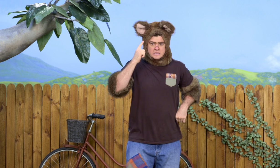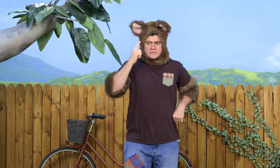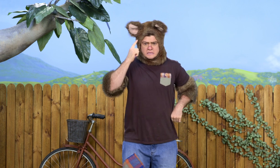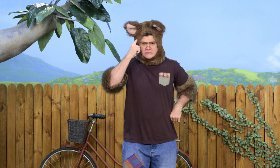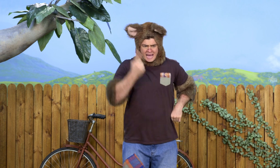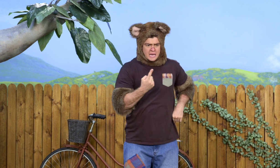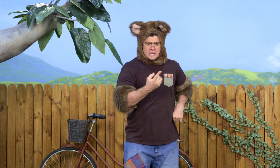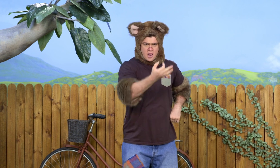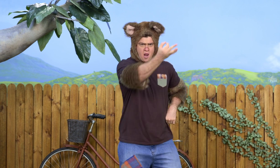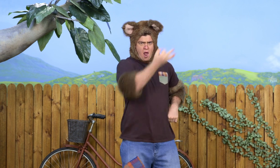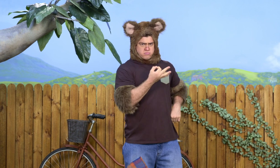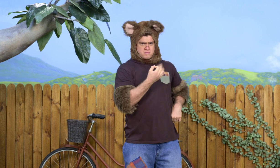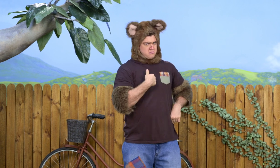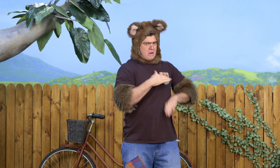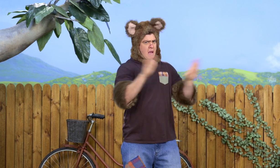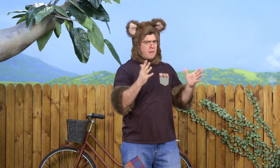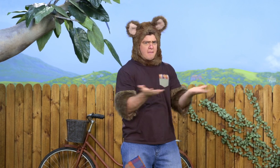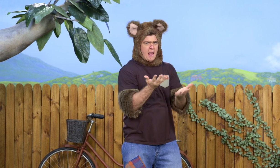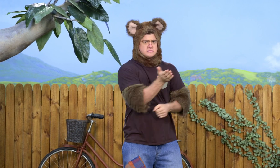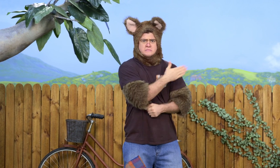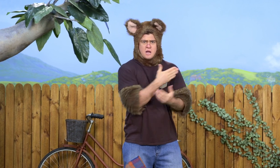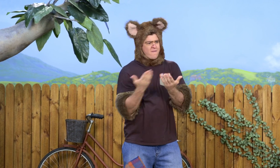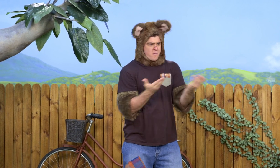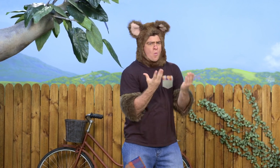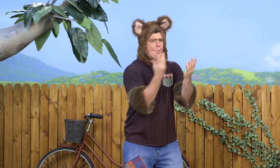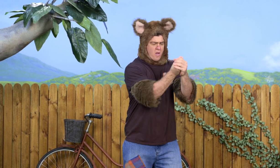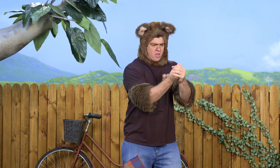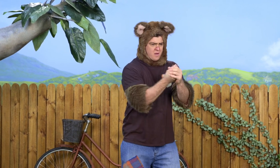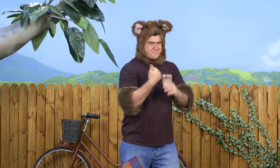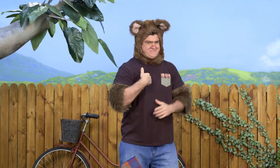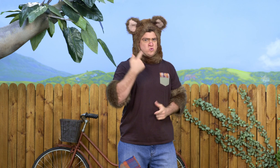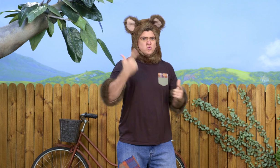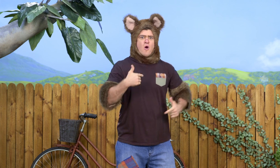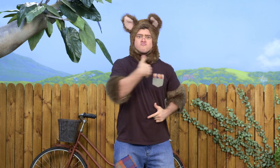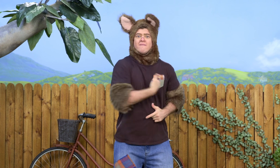Sally said I wasn't allowed to play touch football with her because I'd be too rough.